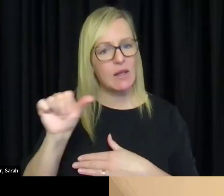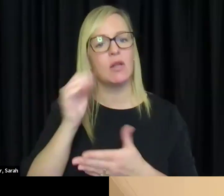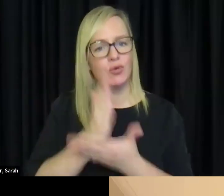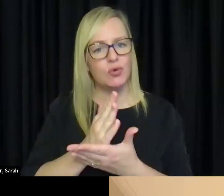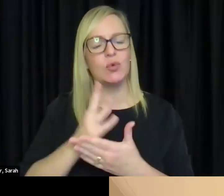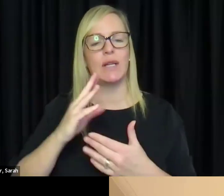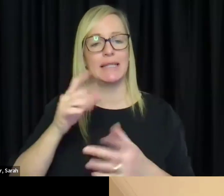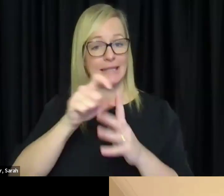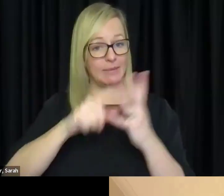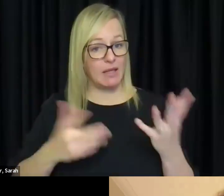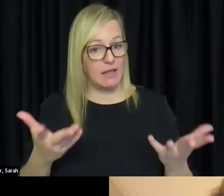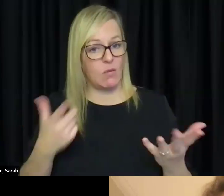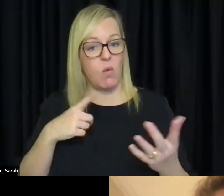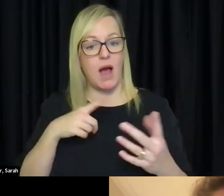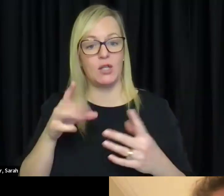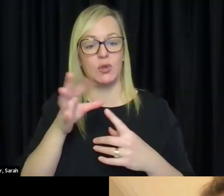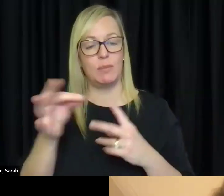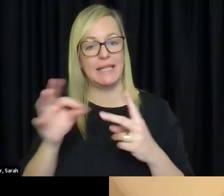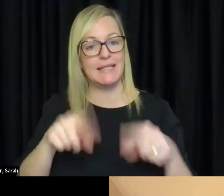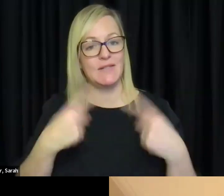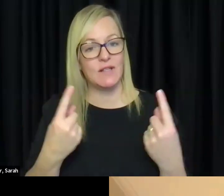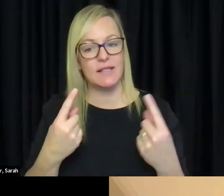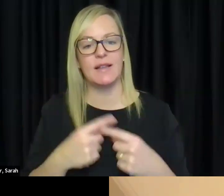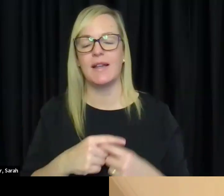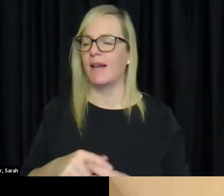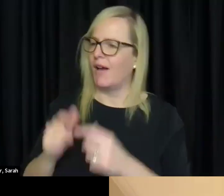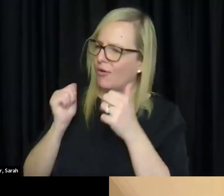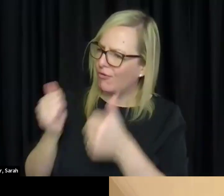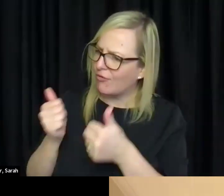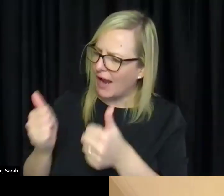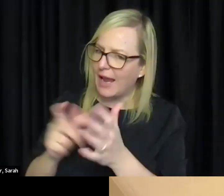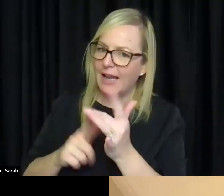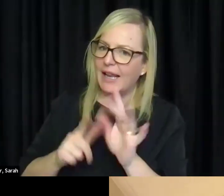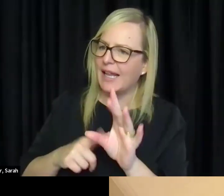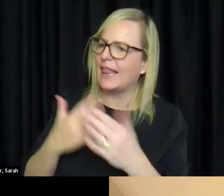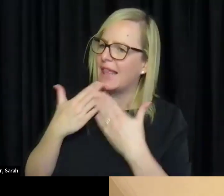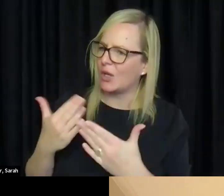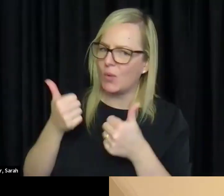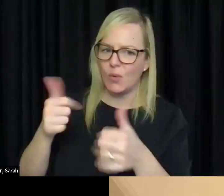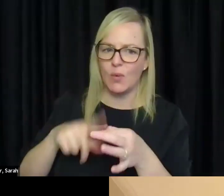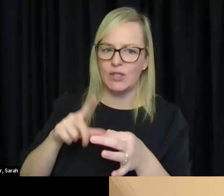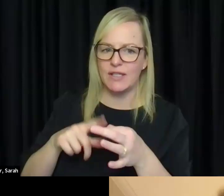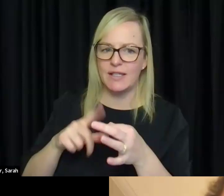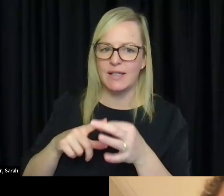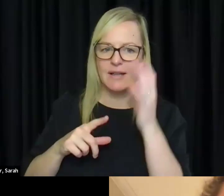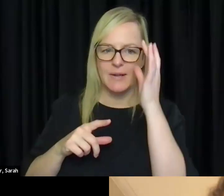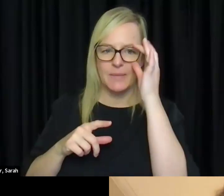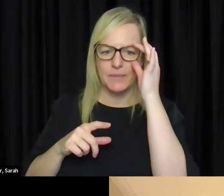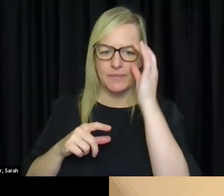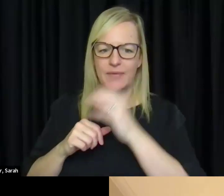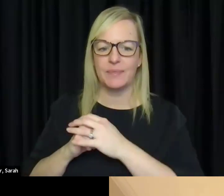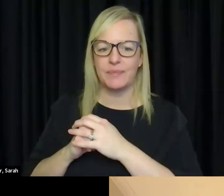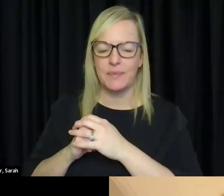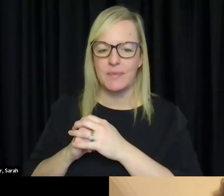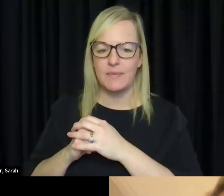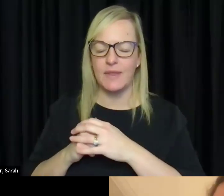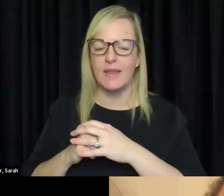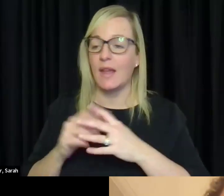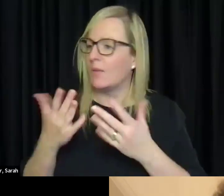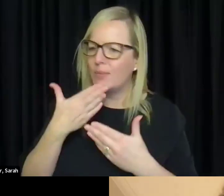Okay, that's such a great question and thank you so much, what a beautiful introduction